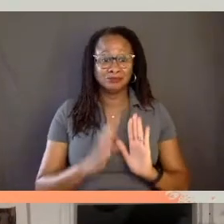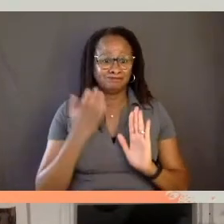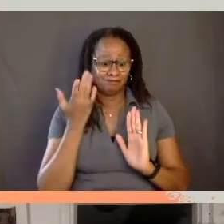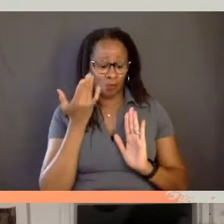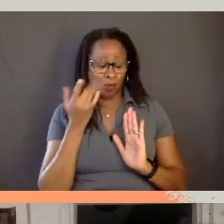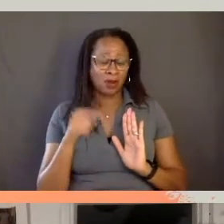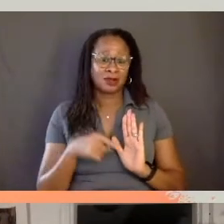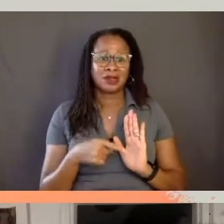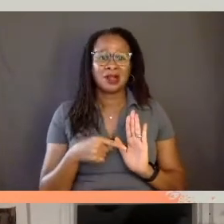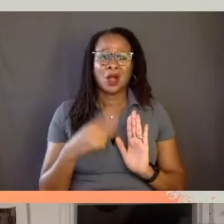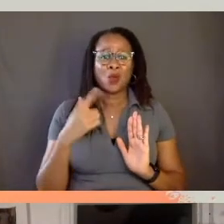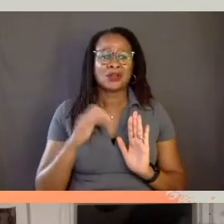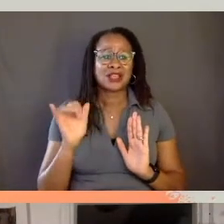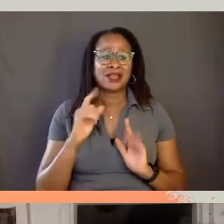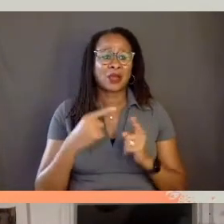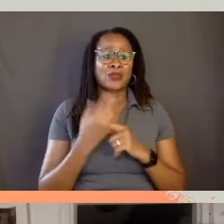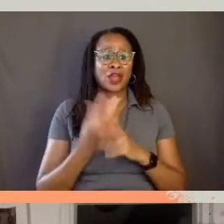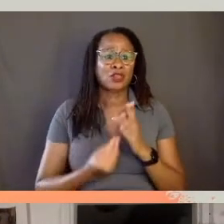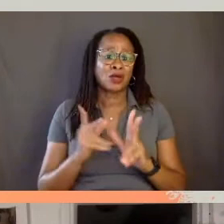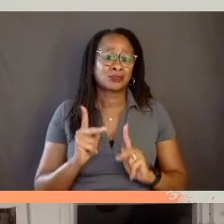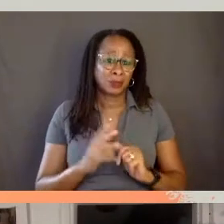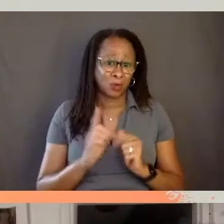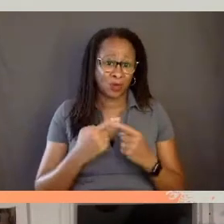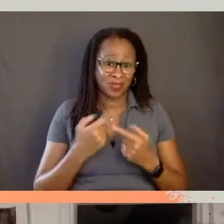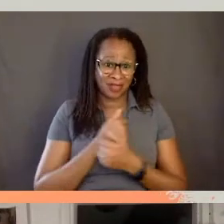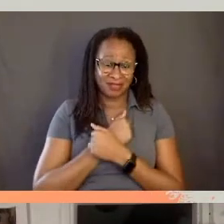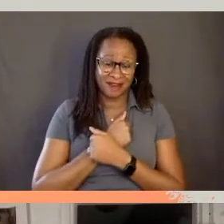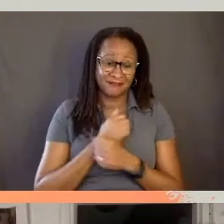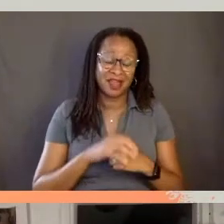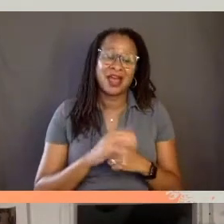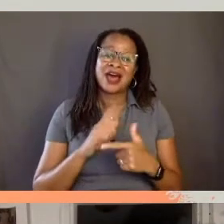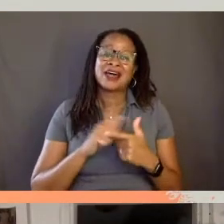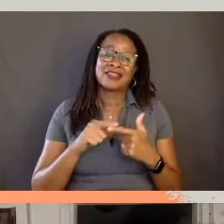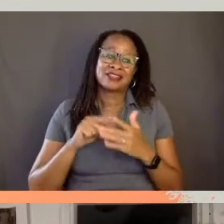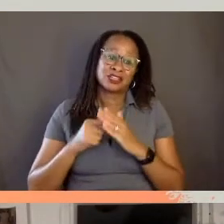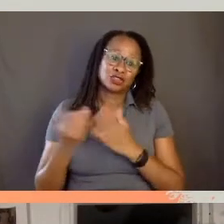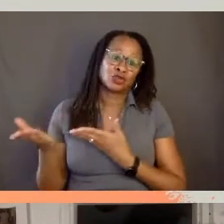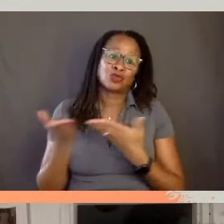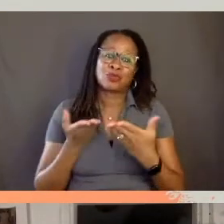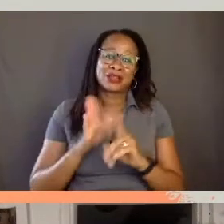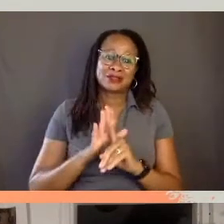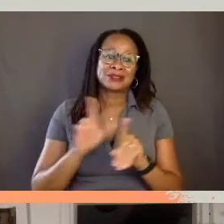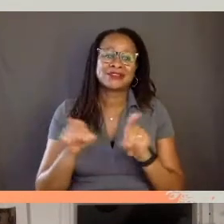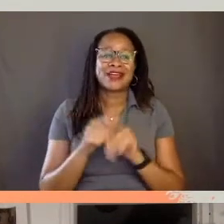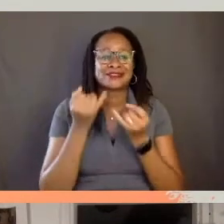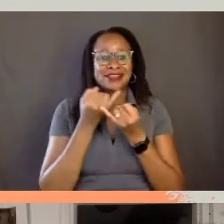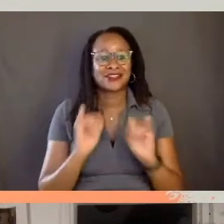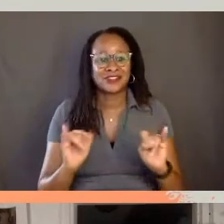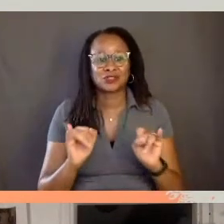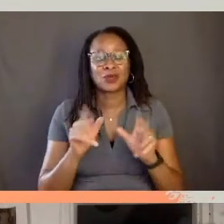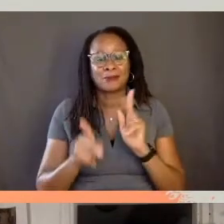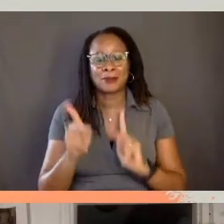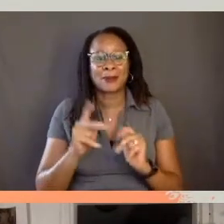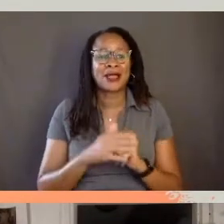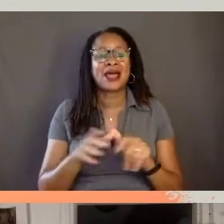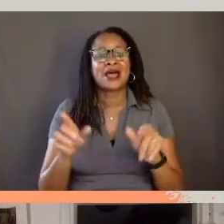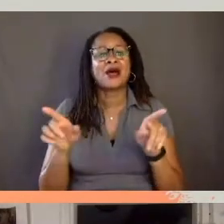what was it like for them when they lost people they loved? And then they'd begin to bring in themselves as individual people as well as experts.